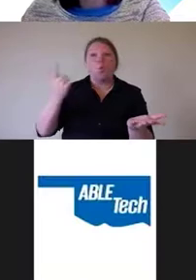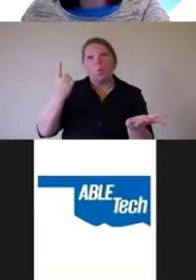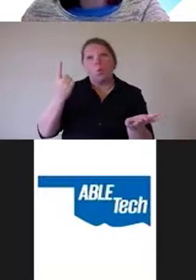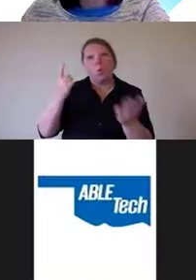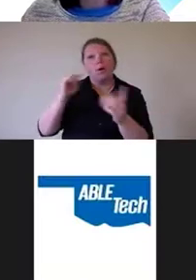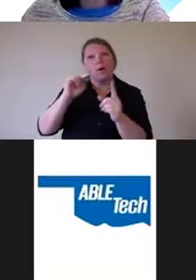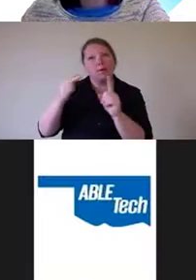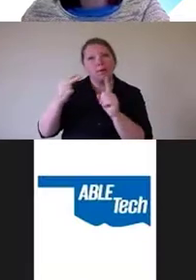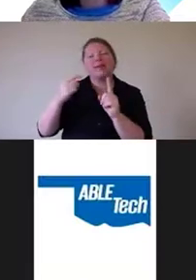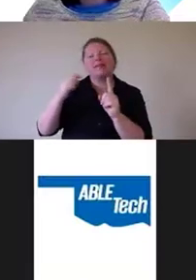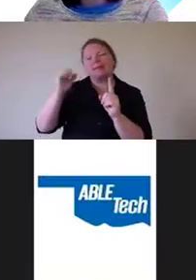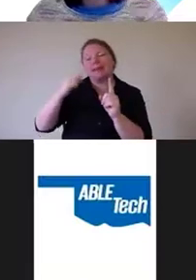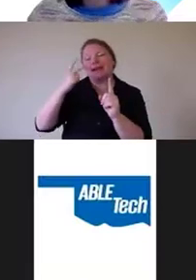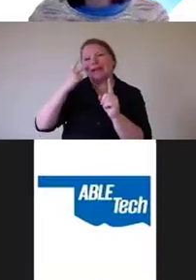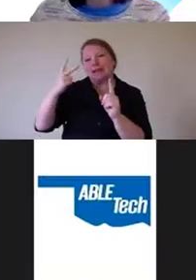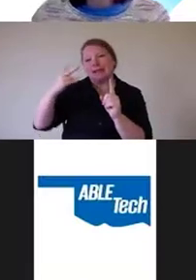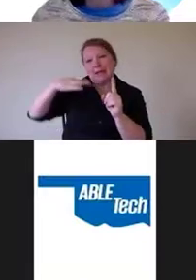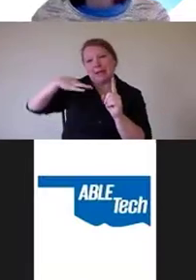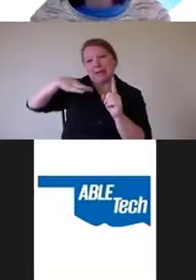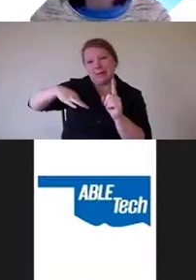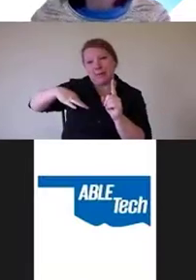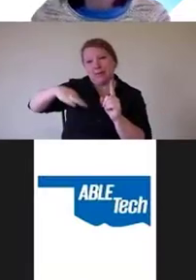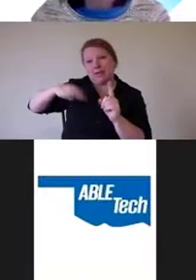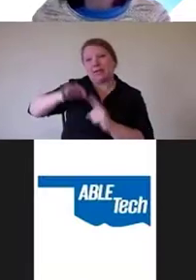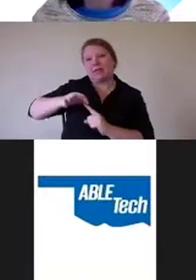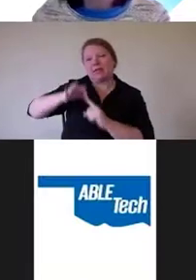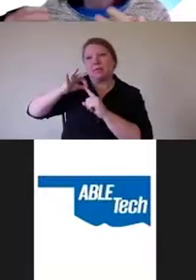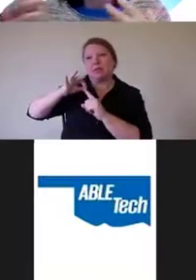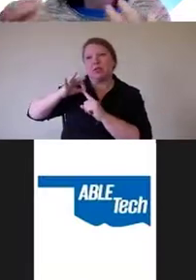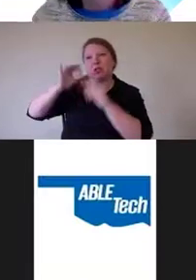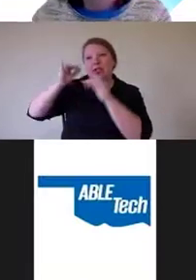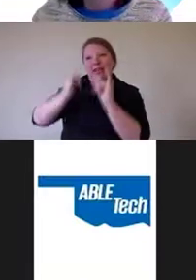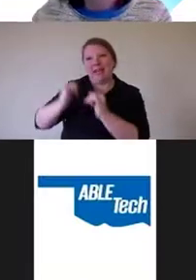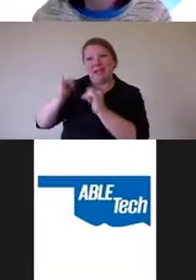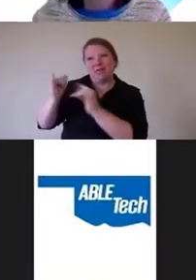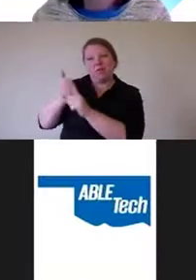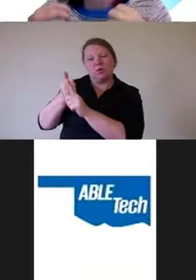especially for older individuals who might not have their own plugins,